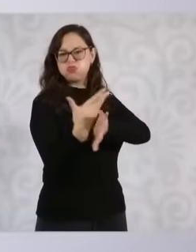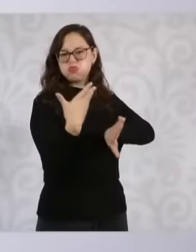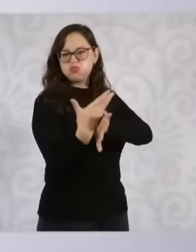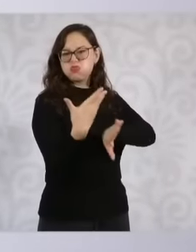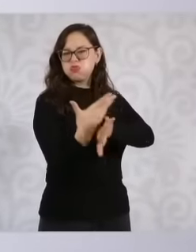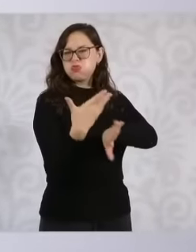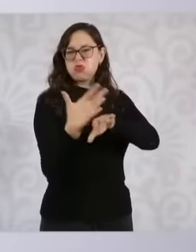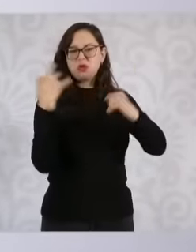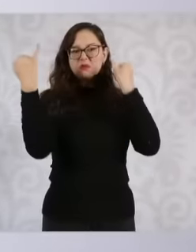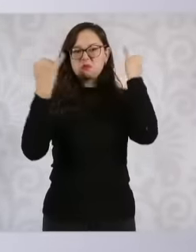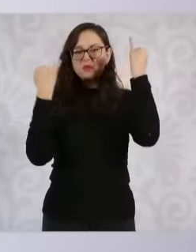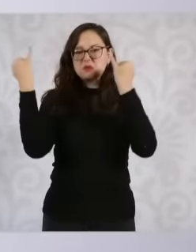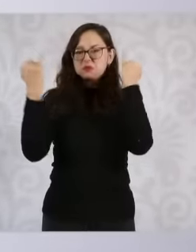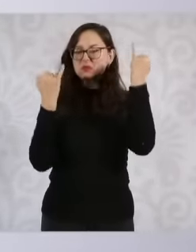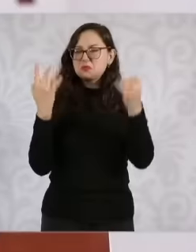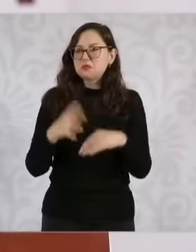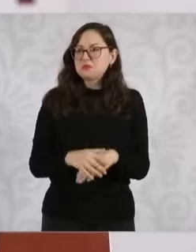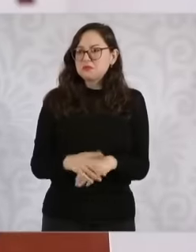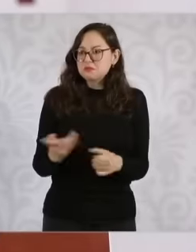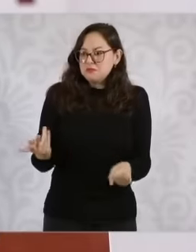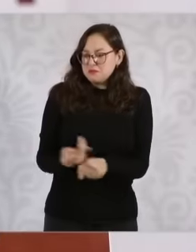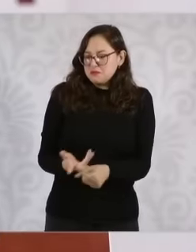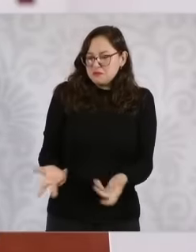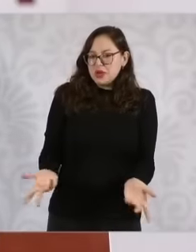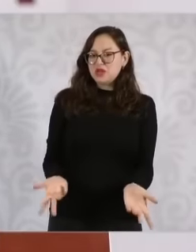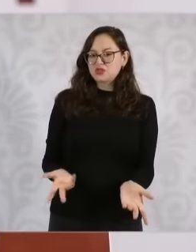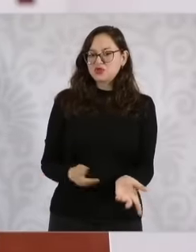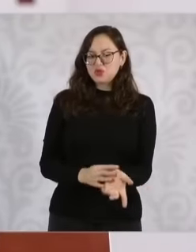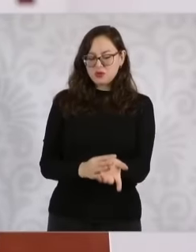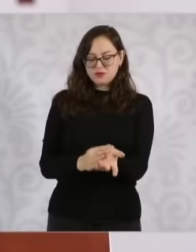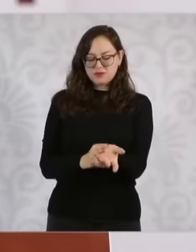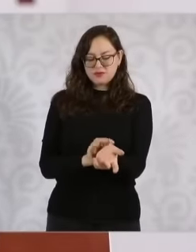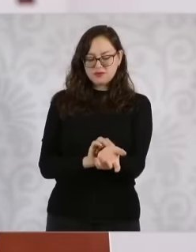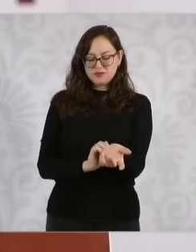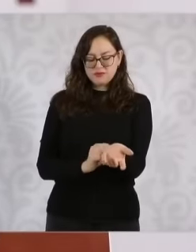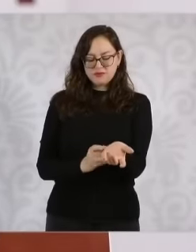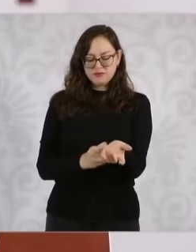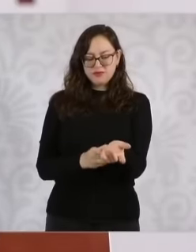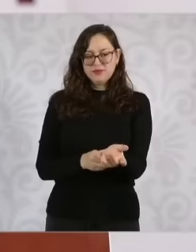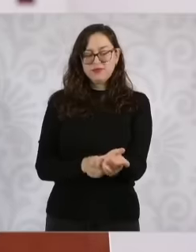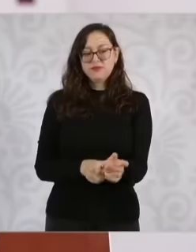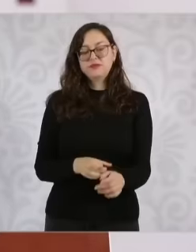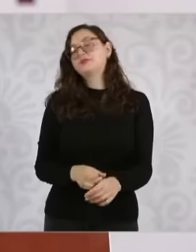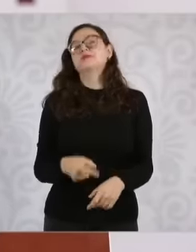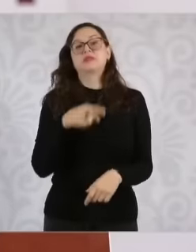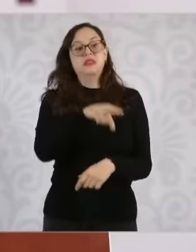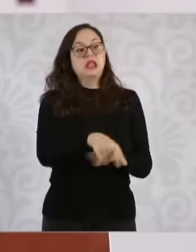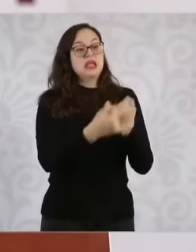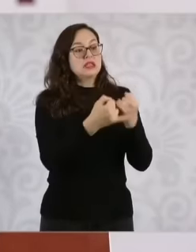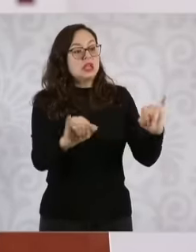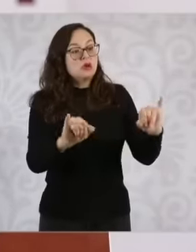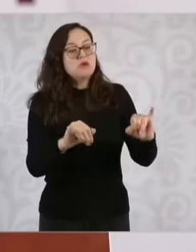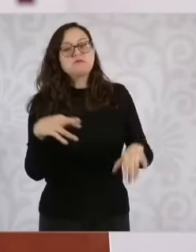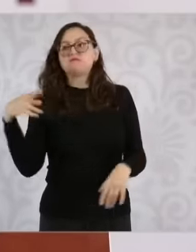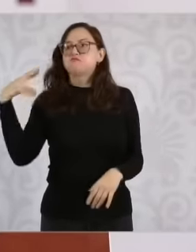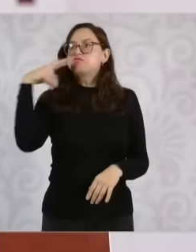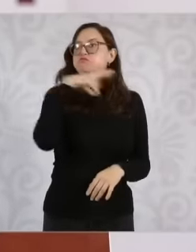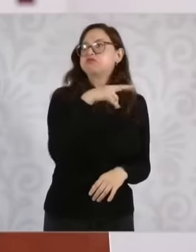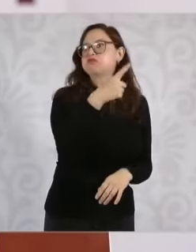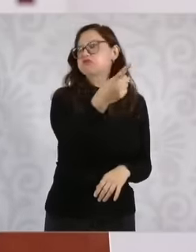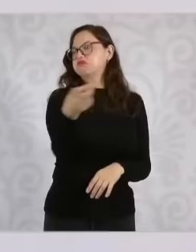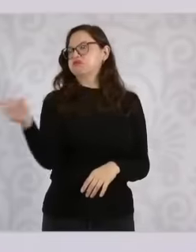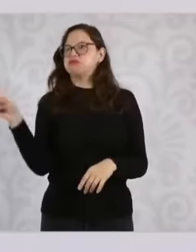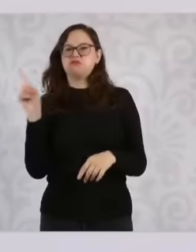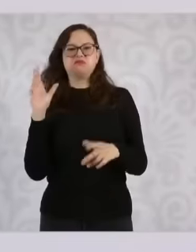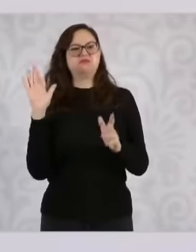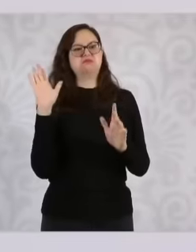reasons. They were quickly on the social networks as soon as it was inaugurated to see what they say now about the